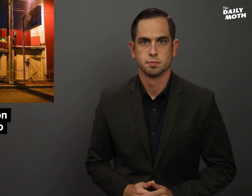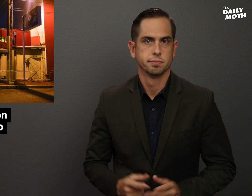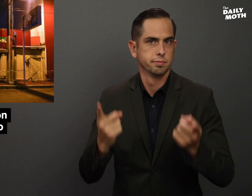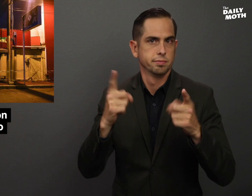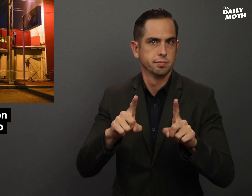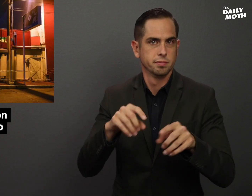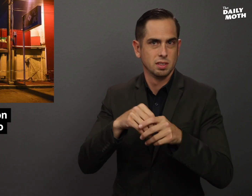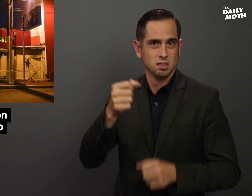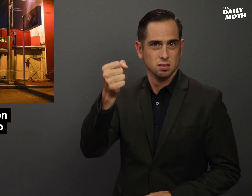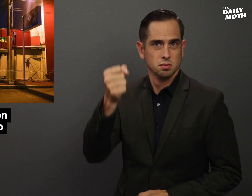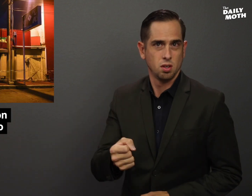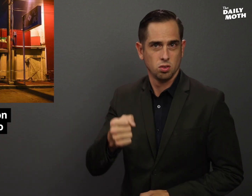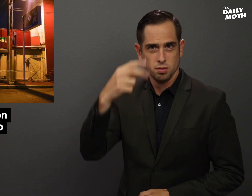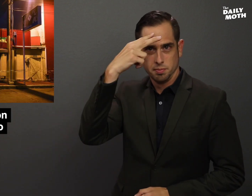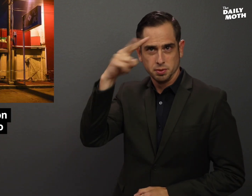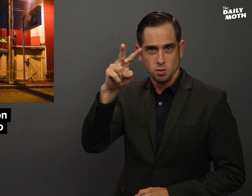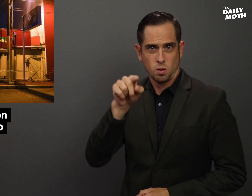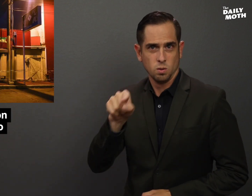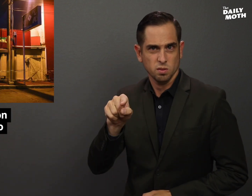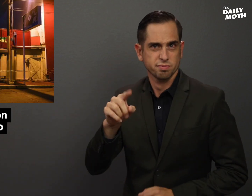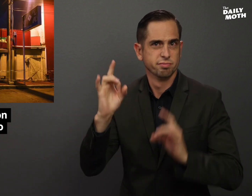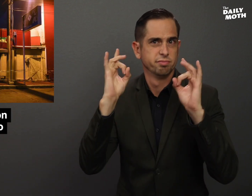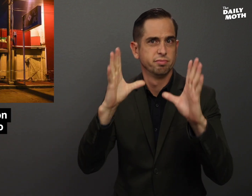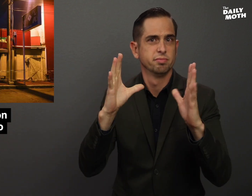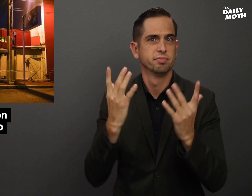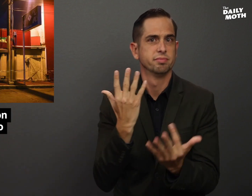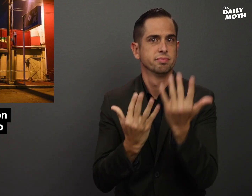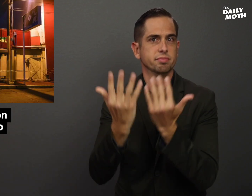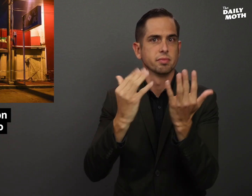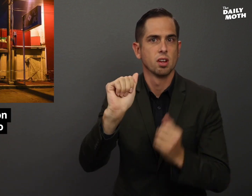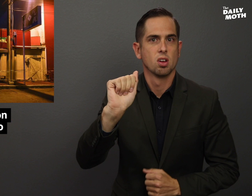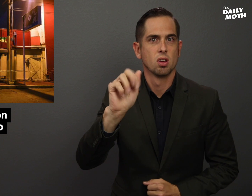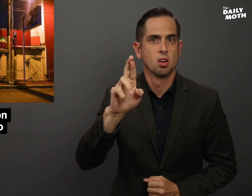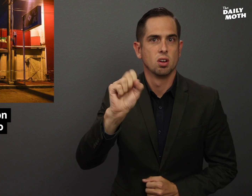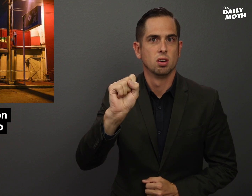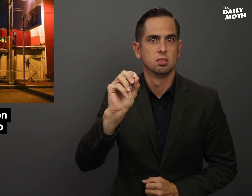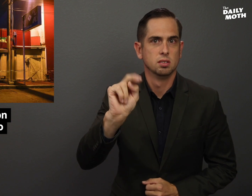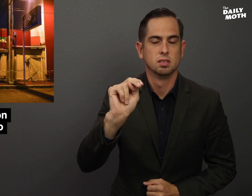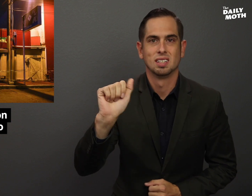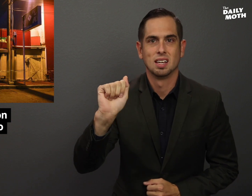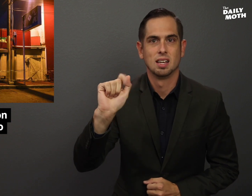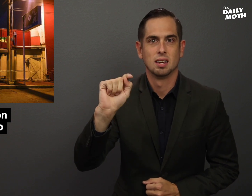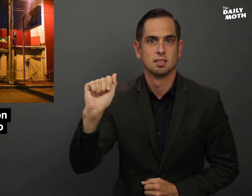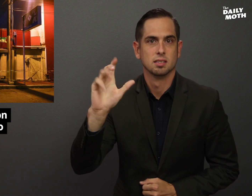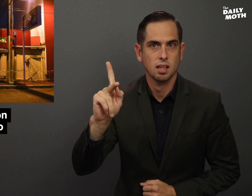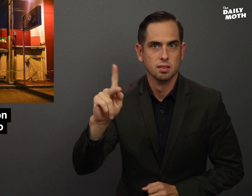In southern Mexico, there was a terrible arson attack that